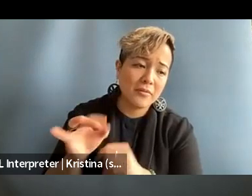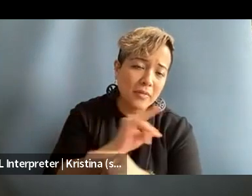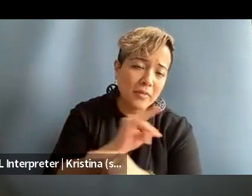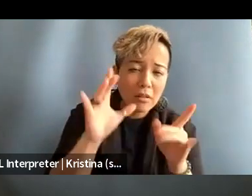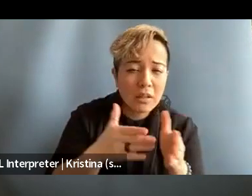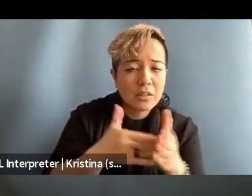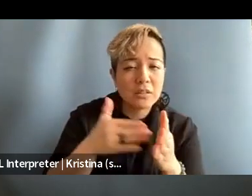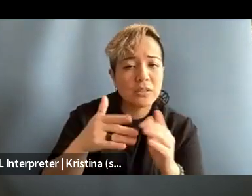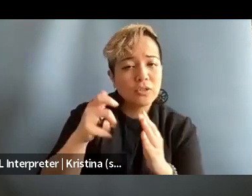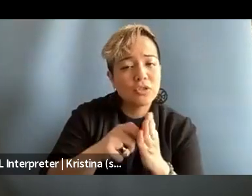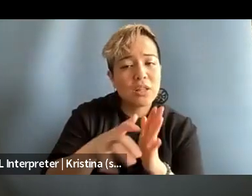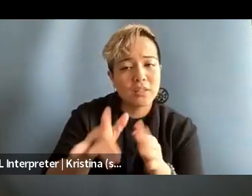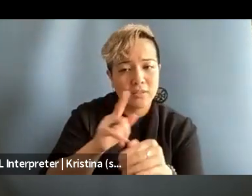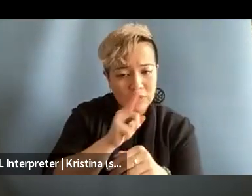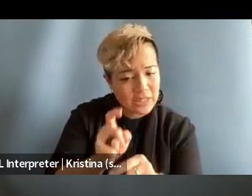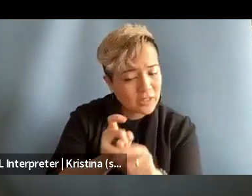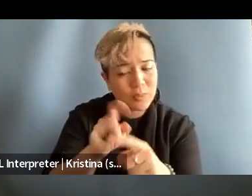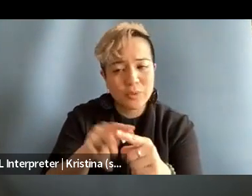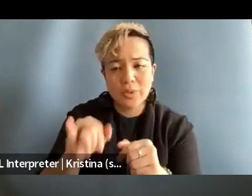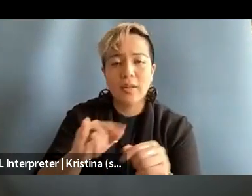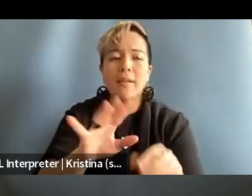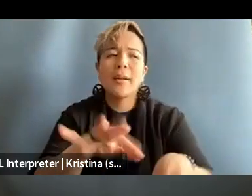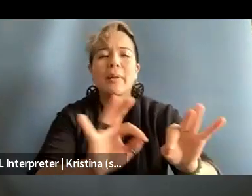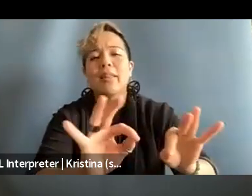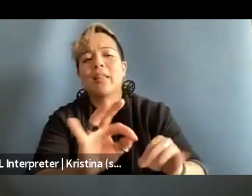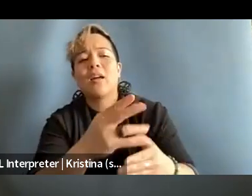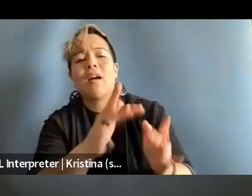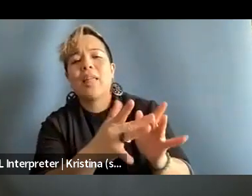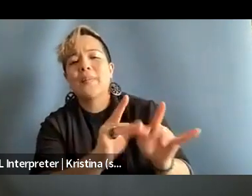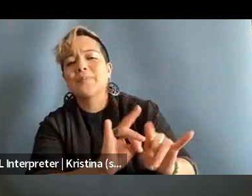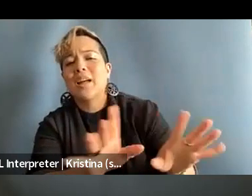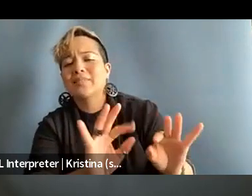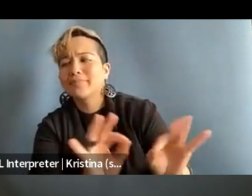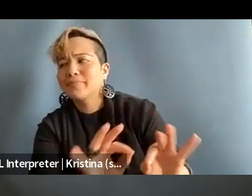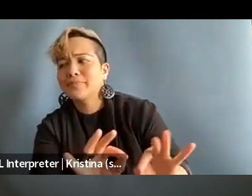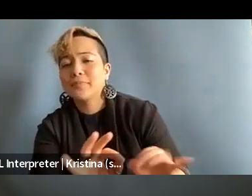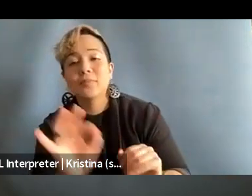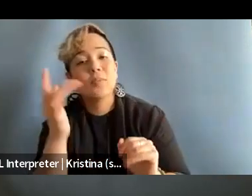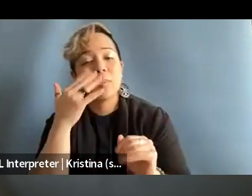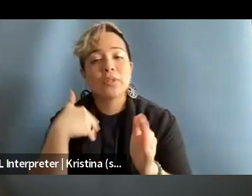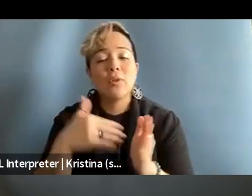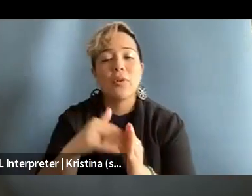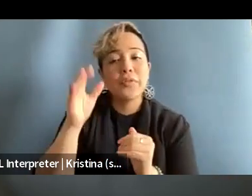does contribute to the minimizing of online violence. Because I often hear women journalists